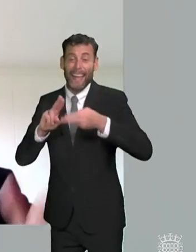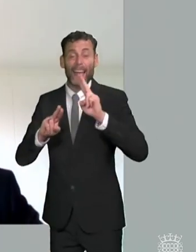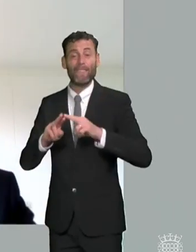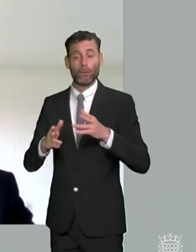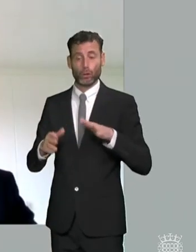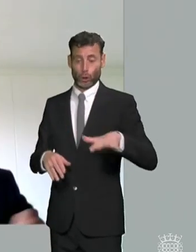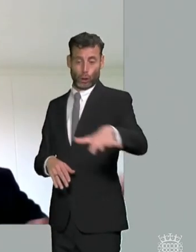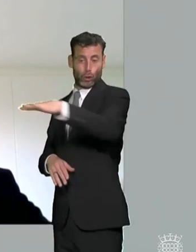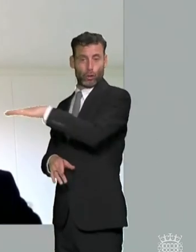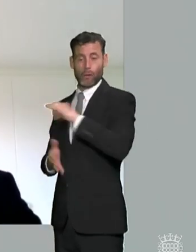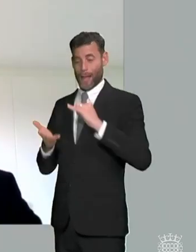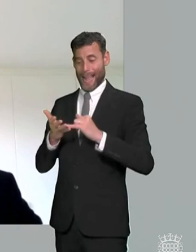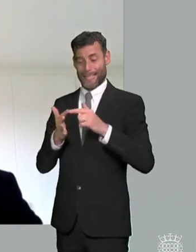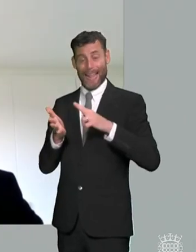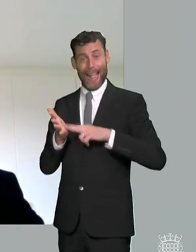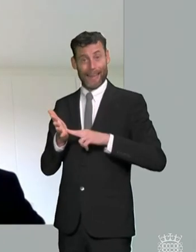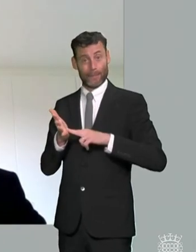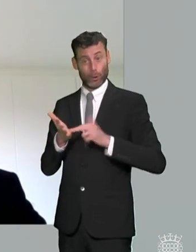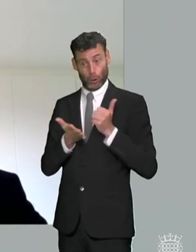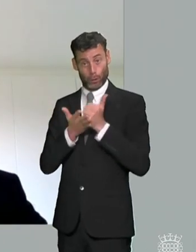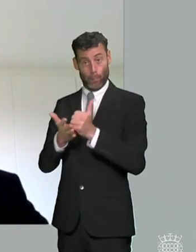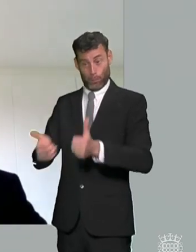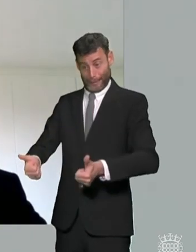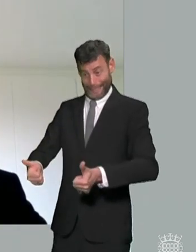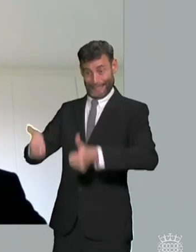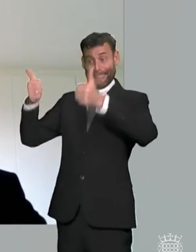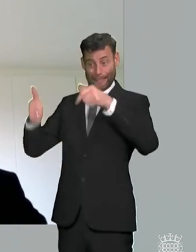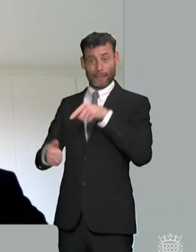want to plan because they would be confident that they would get the support they needed early on